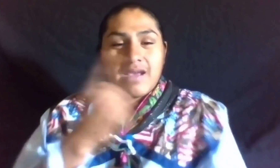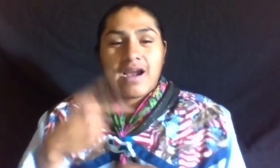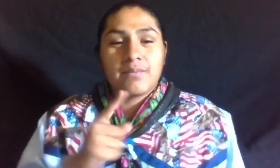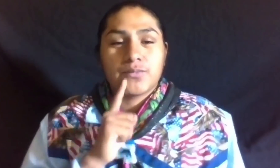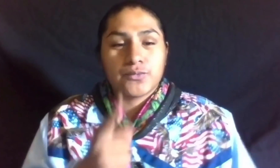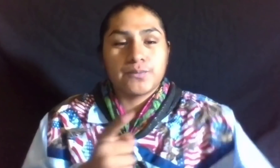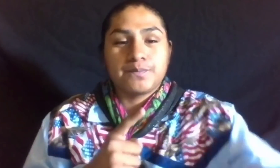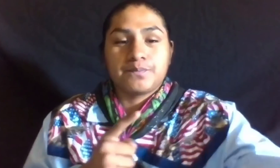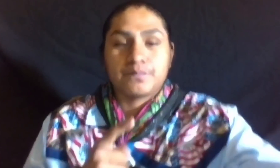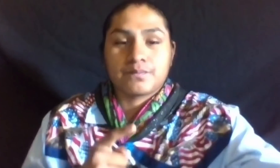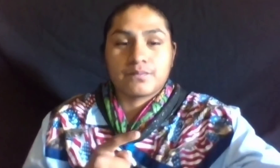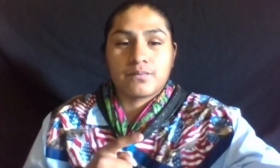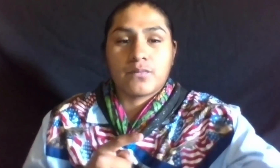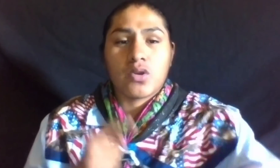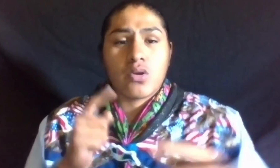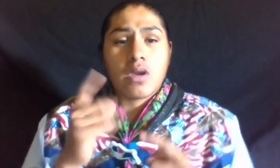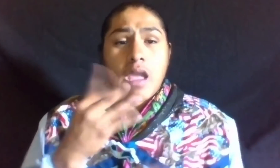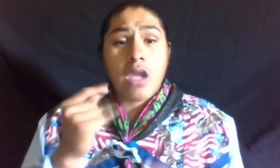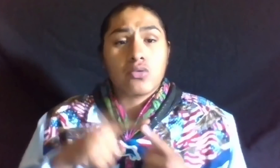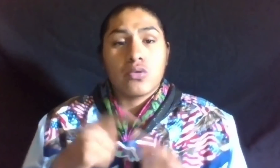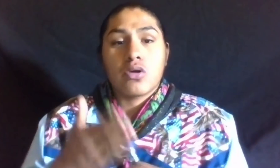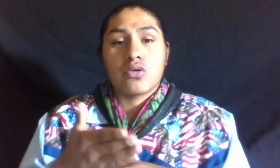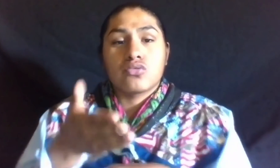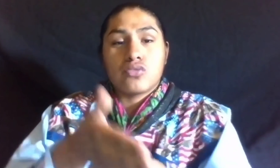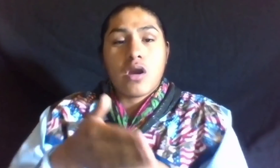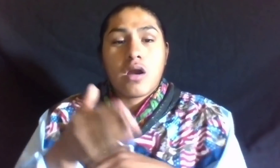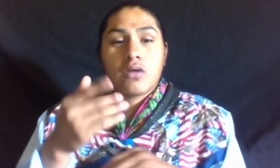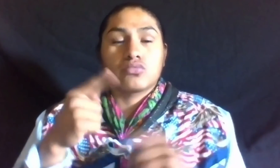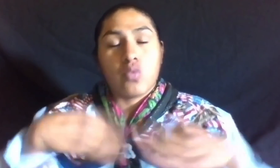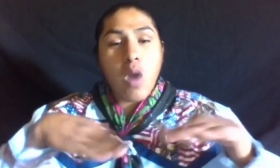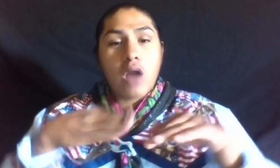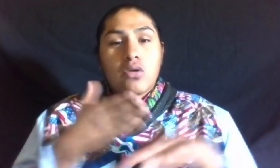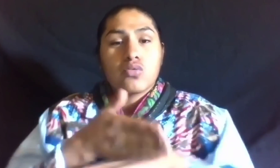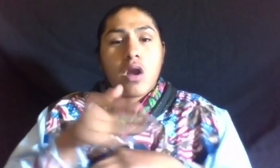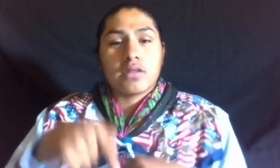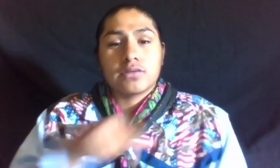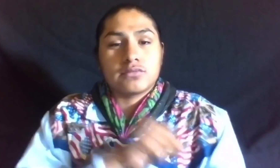AND NOW WERE HERE TO WALKING ACROSS THIS STAGE AND GETTING OUR DIPLOMAS.